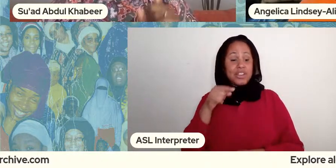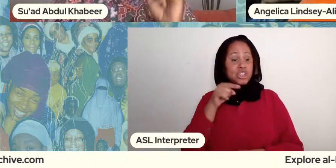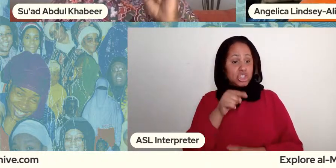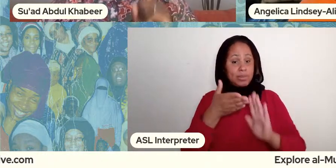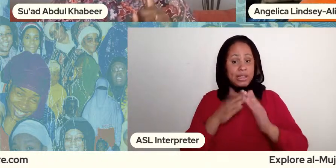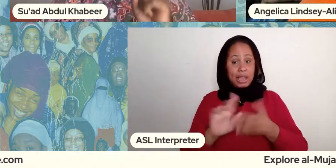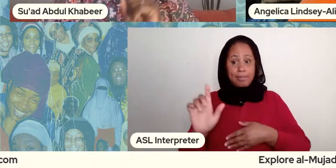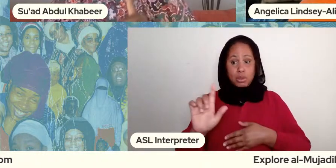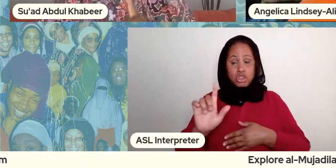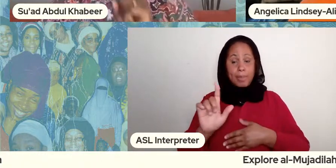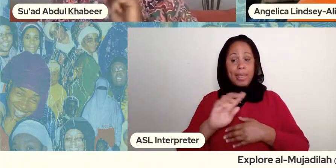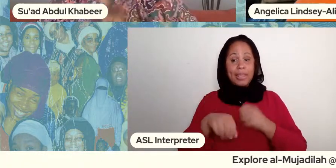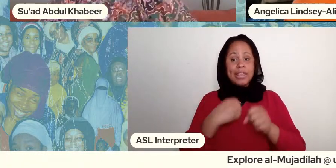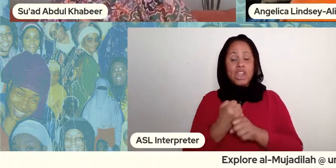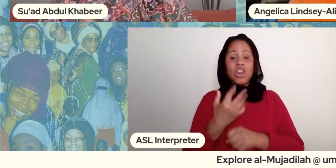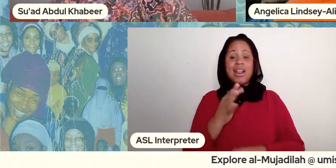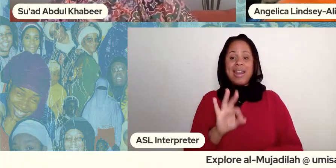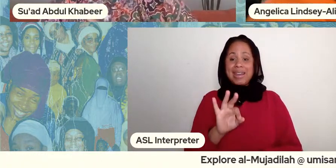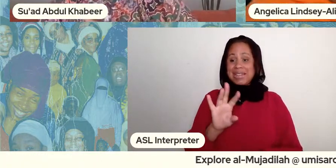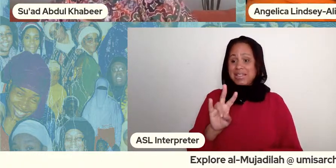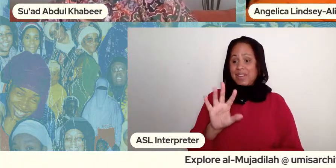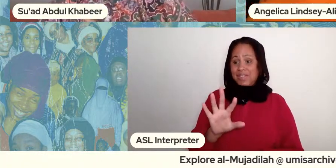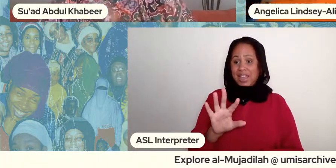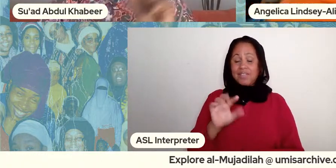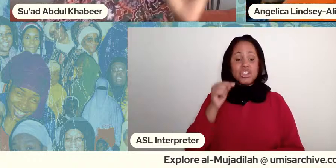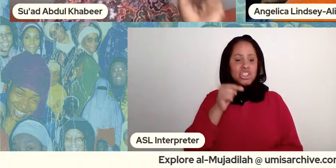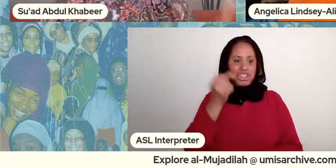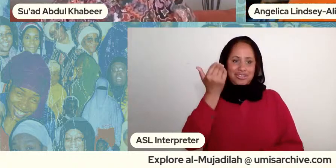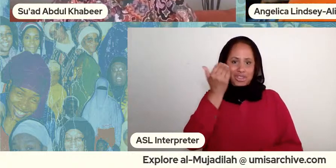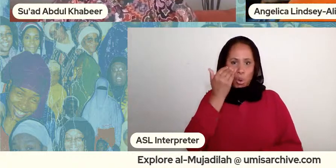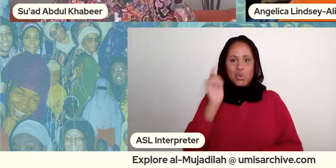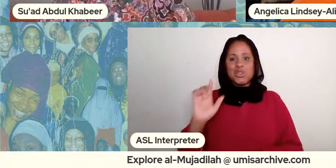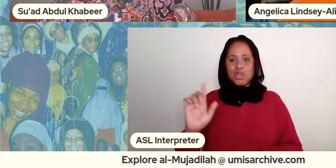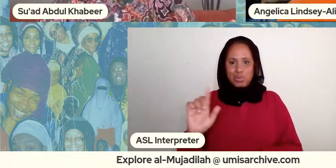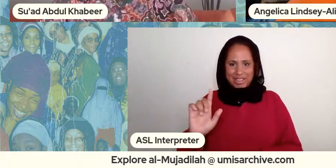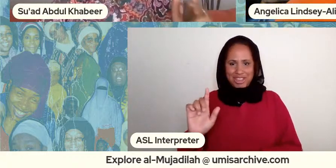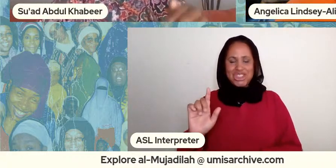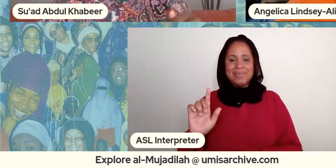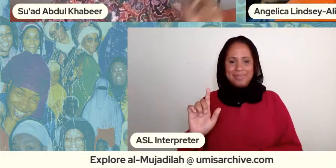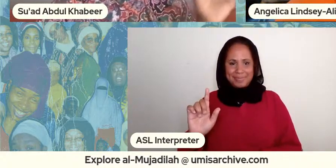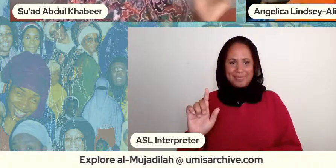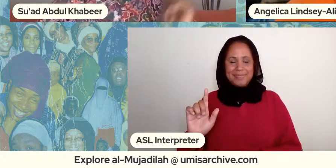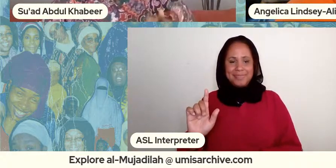of knowledge of the religion right that is being demonstrated right because she's like i don't know